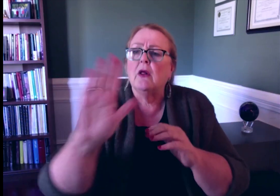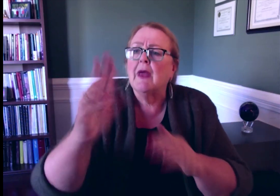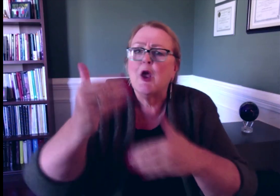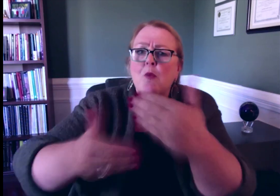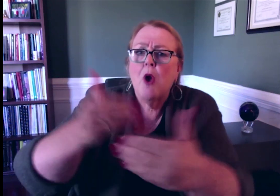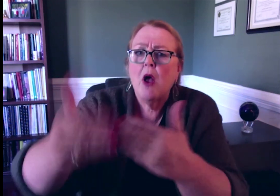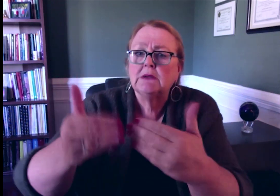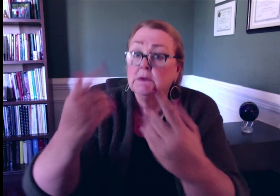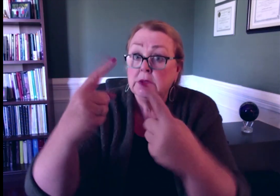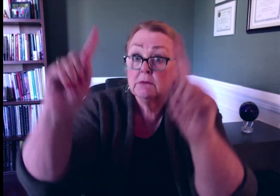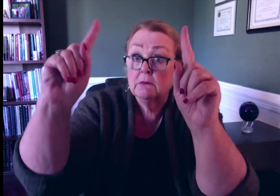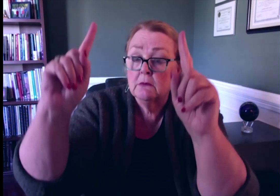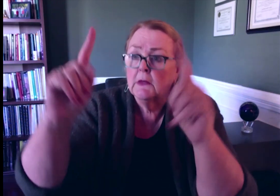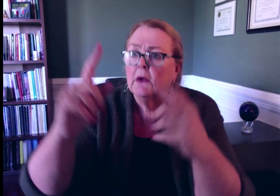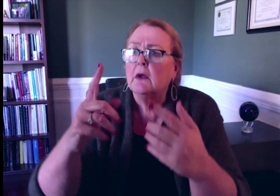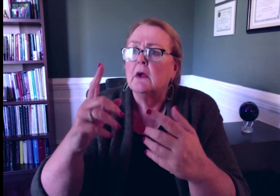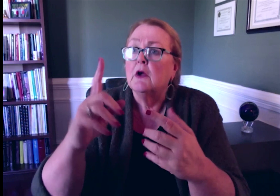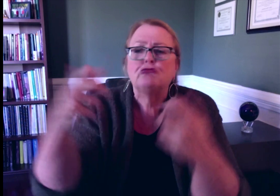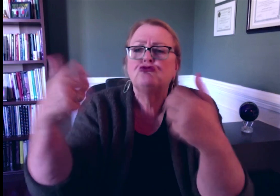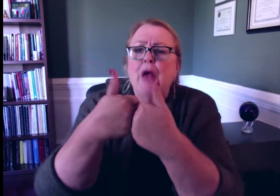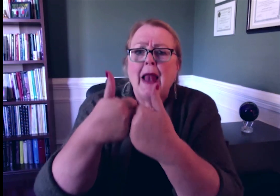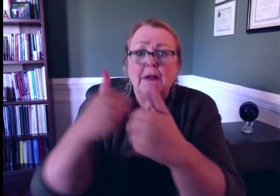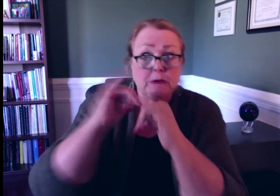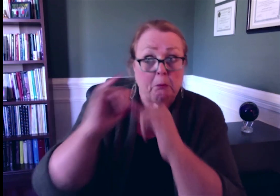We looked at their processes to see if they were successful, to see the challenges that